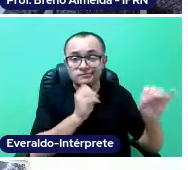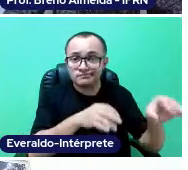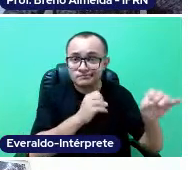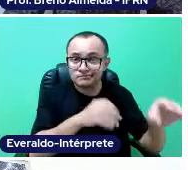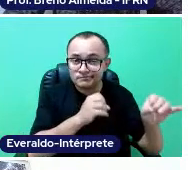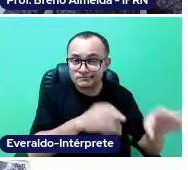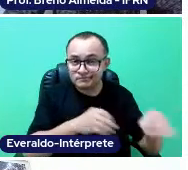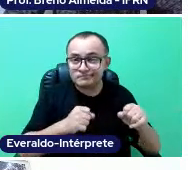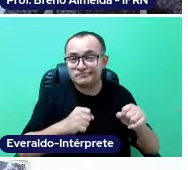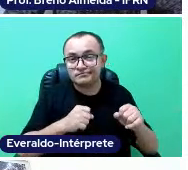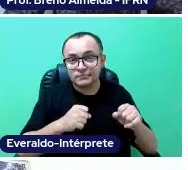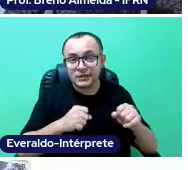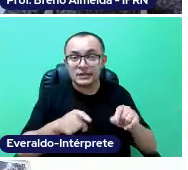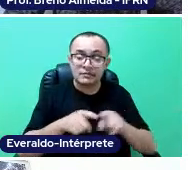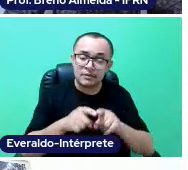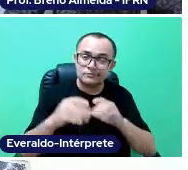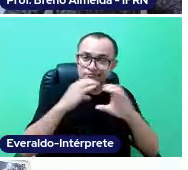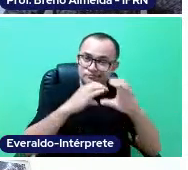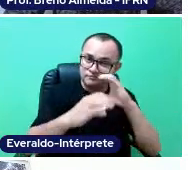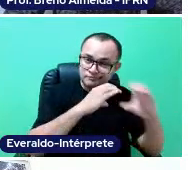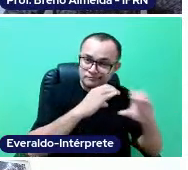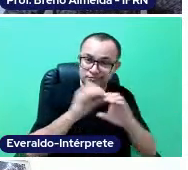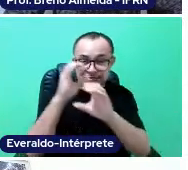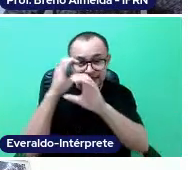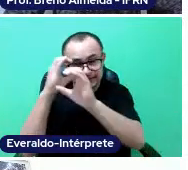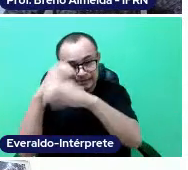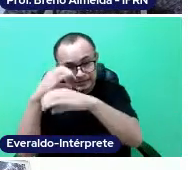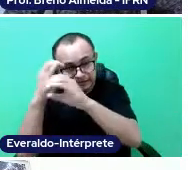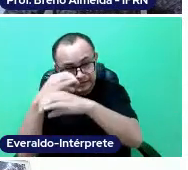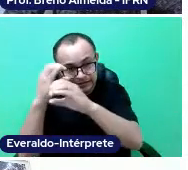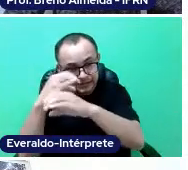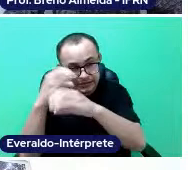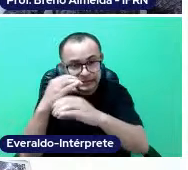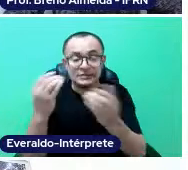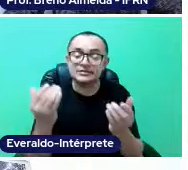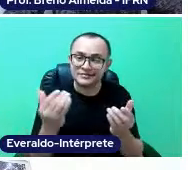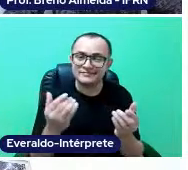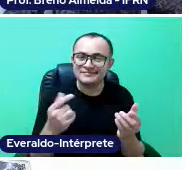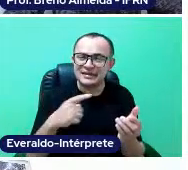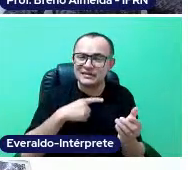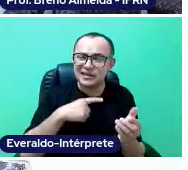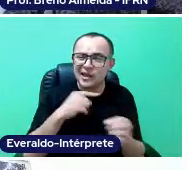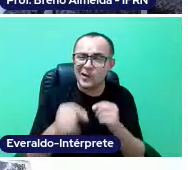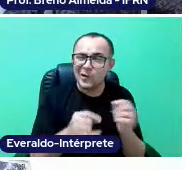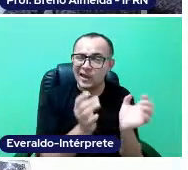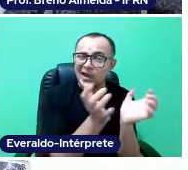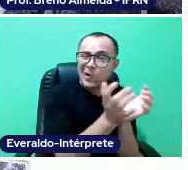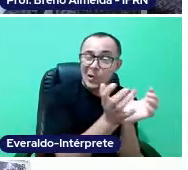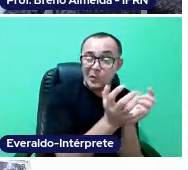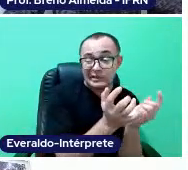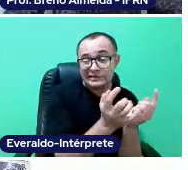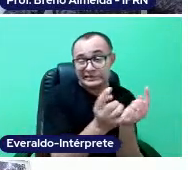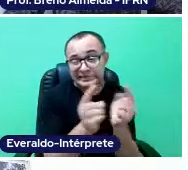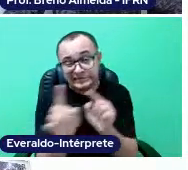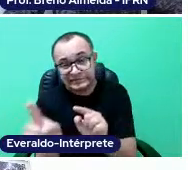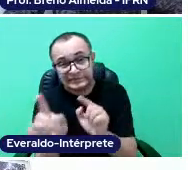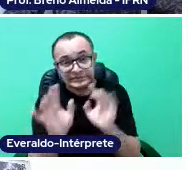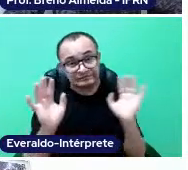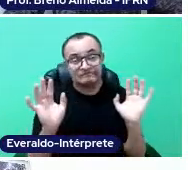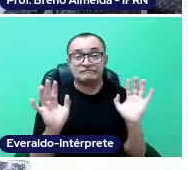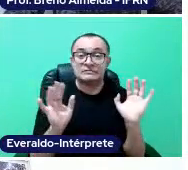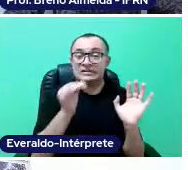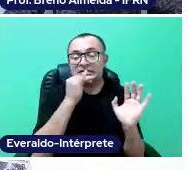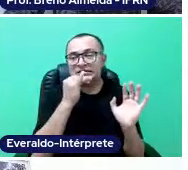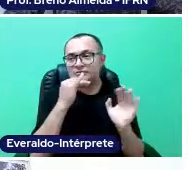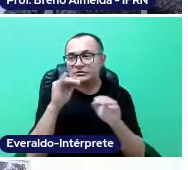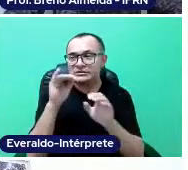in a dialogue between sciencies, that are currently being so questioned by a determined group that believes that the sciences are not real, right?